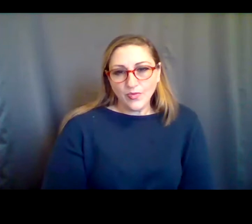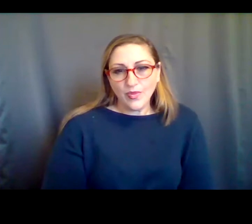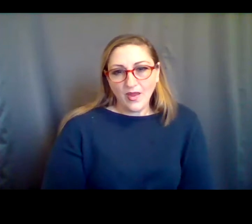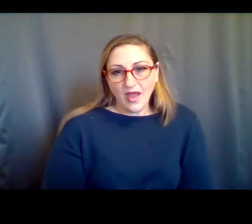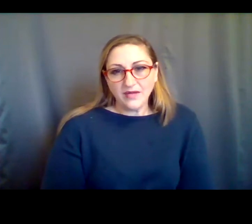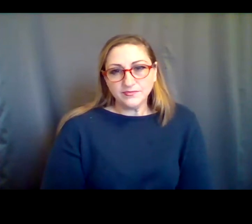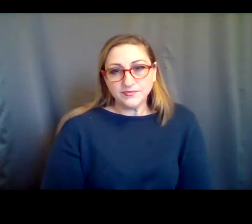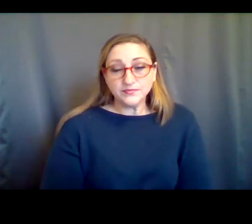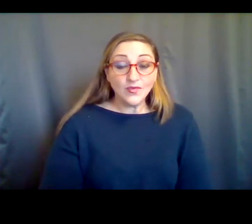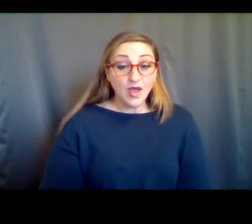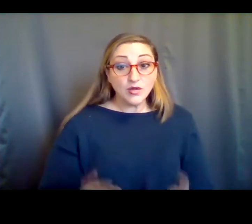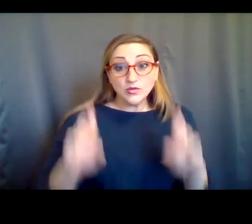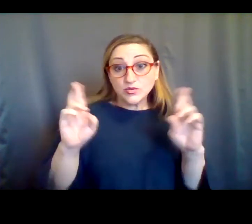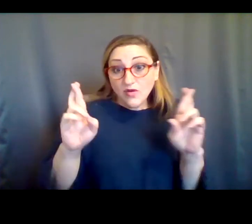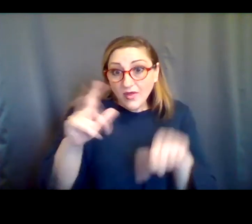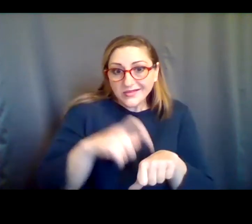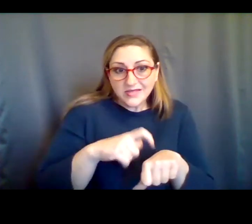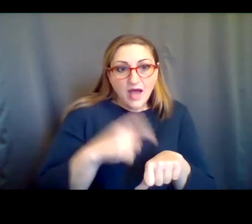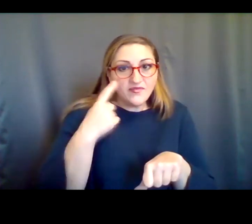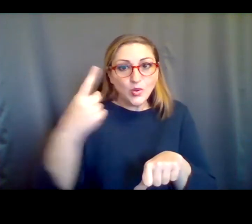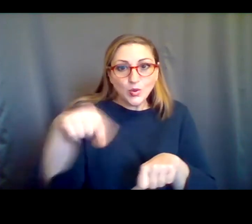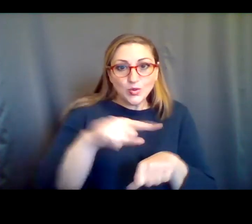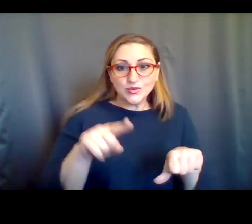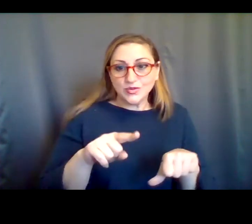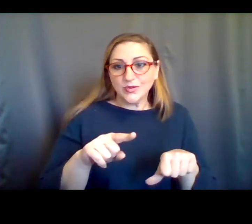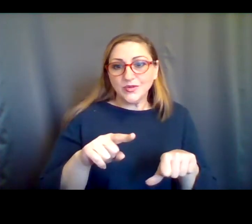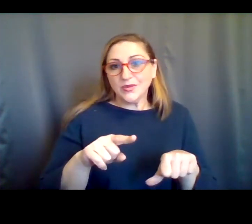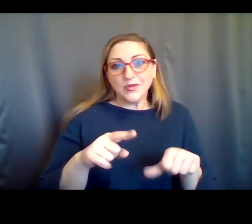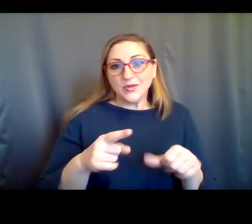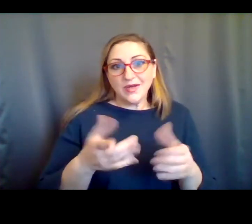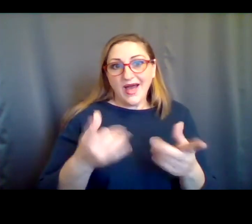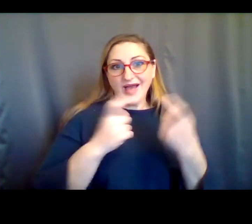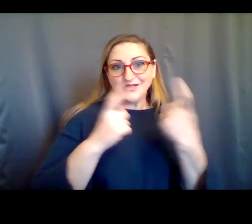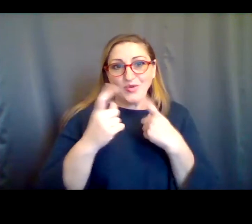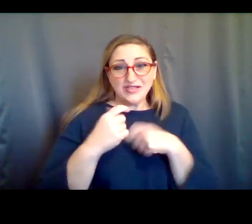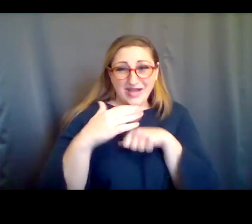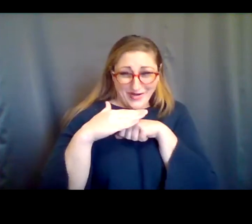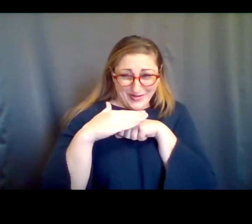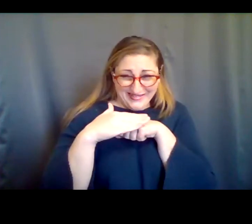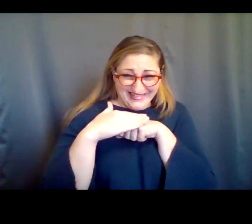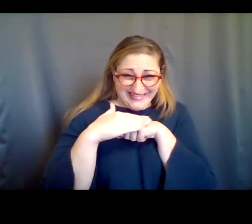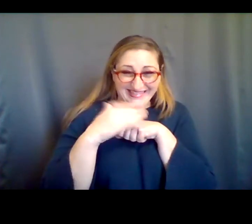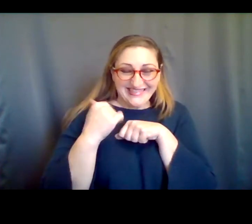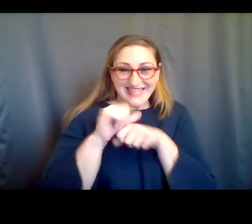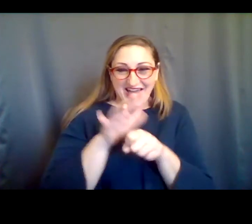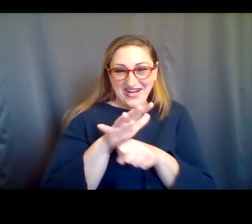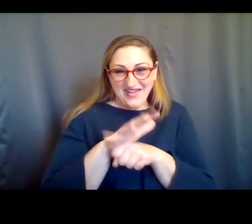I mean, hopefully we'll have some time for you all to ask some questions, I know that's just scratching the